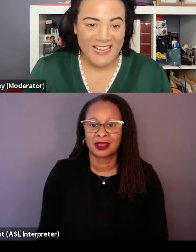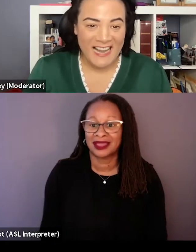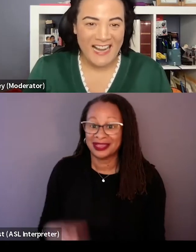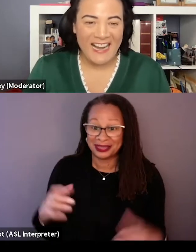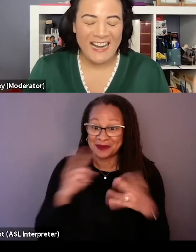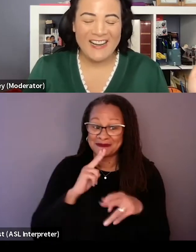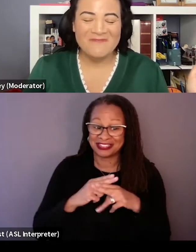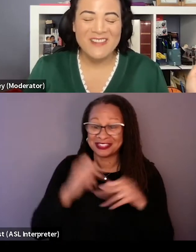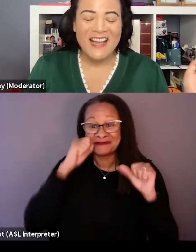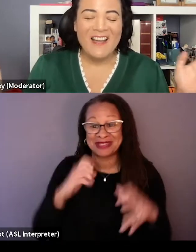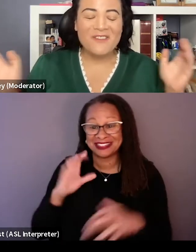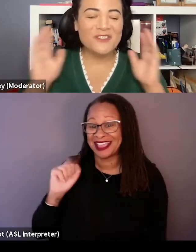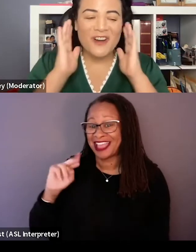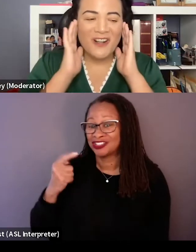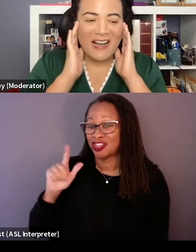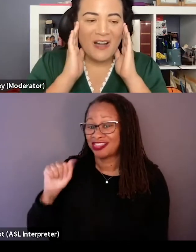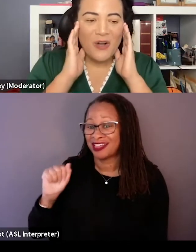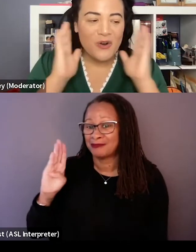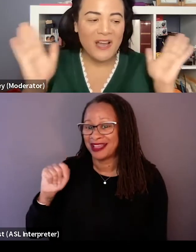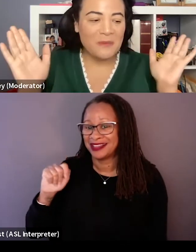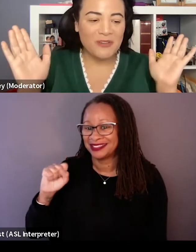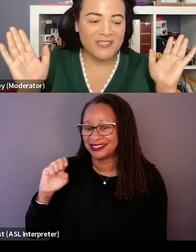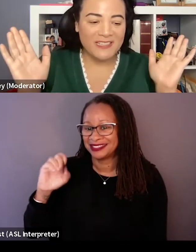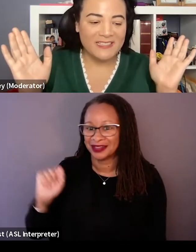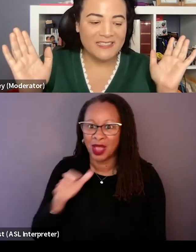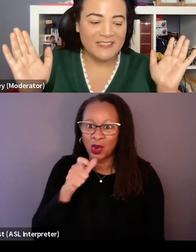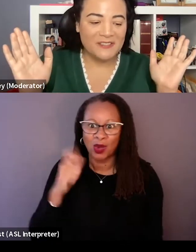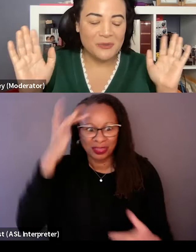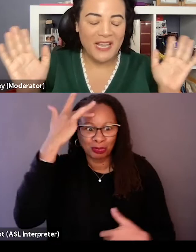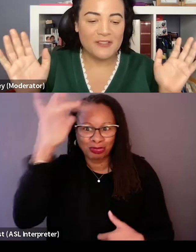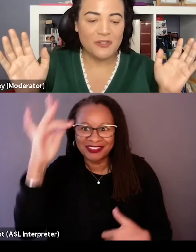first of all, who had the brilliant idea to cast her